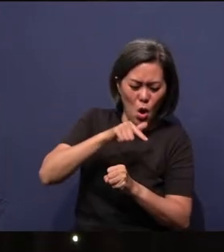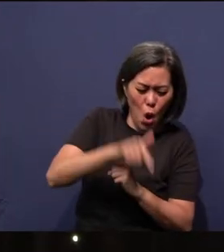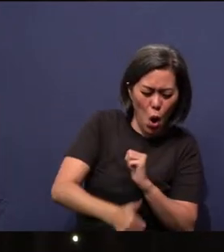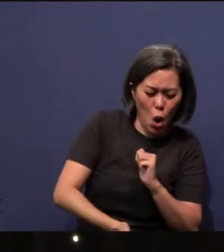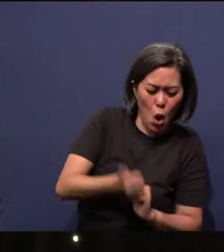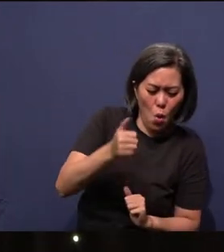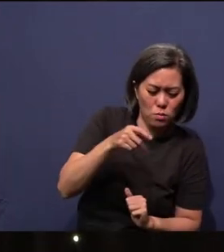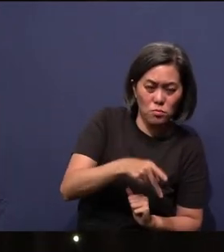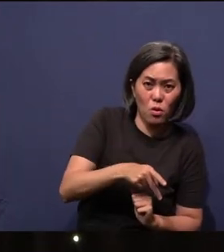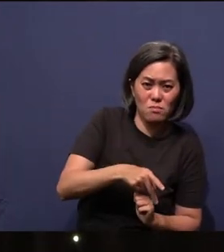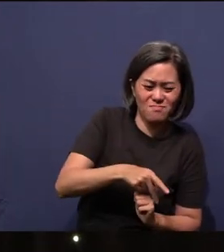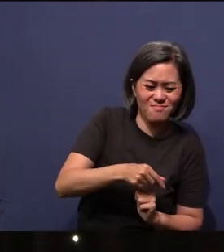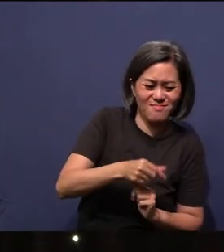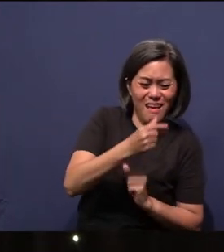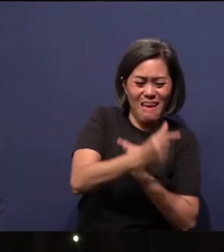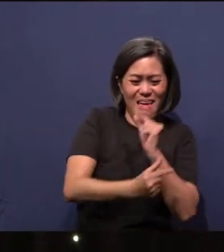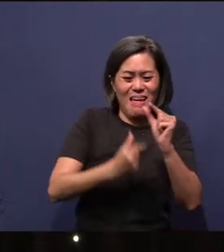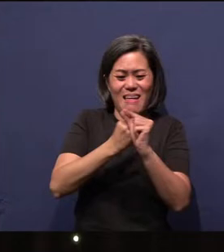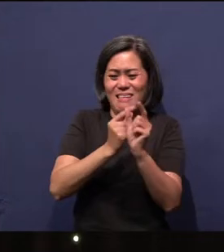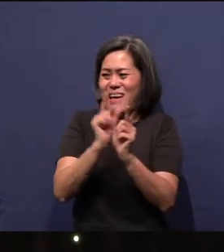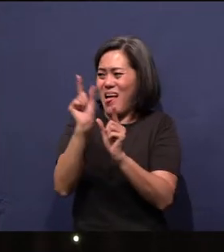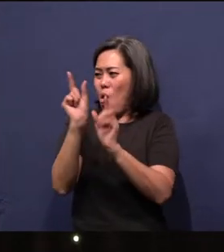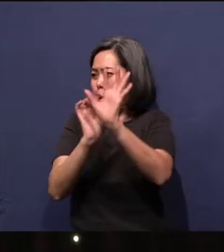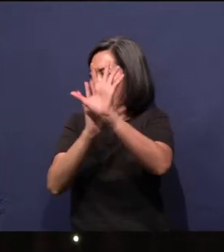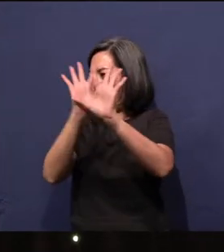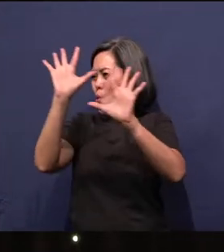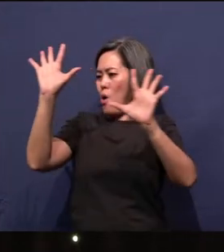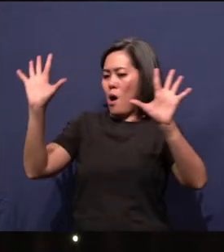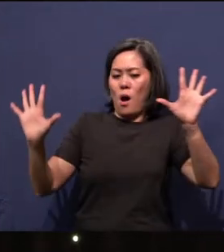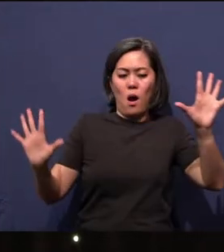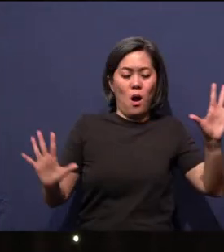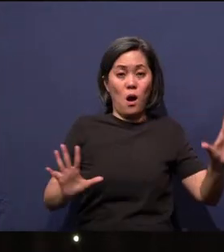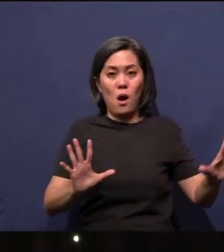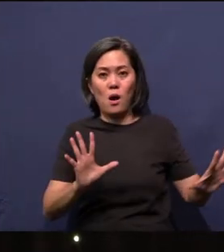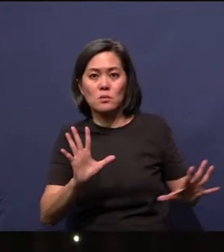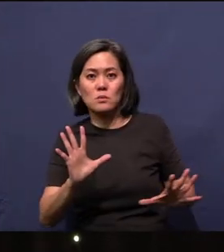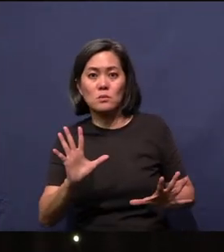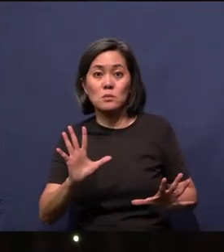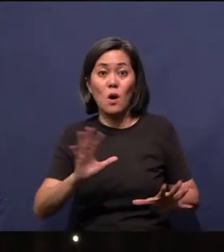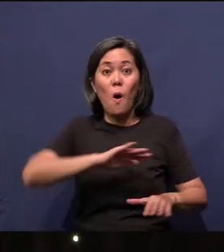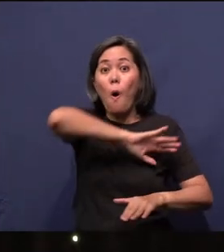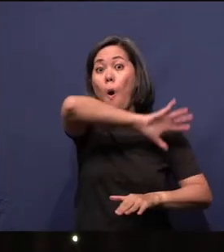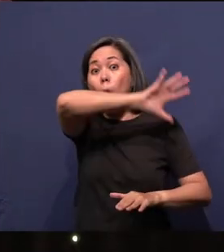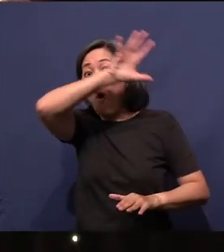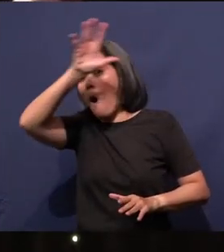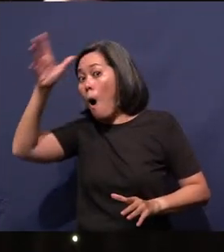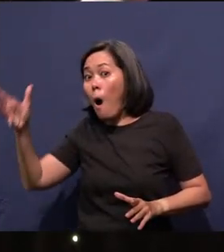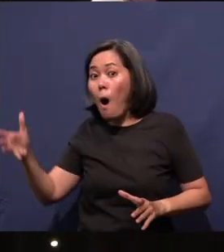And the galaxy that we’re still trying to figure out how far we are. God made all that. And